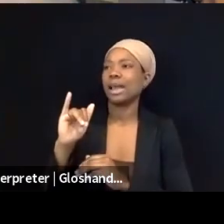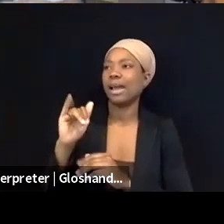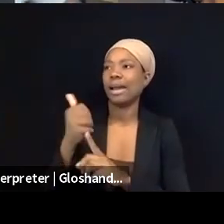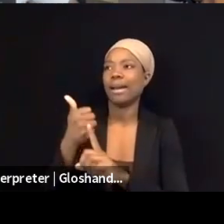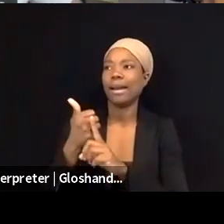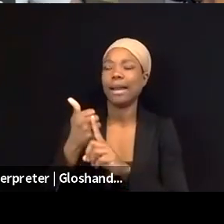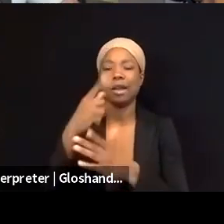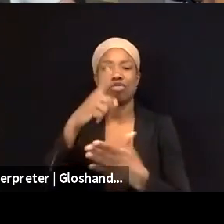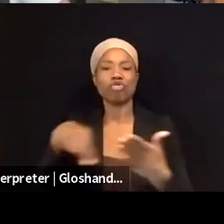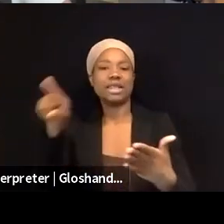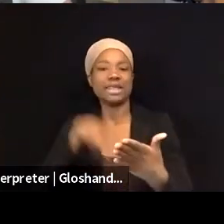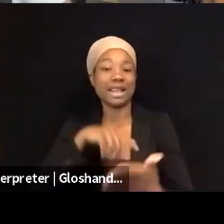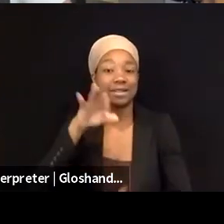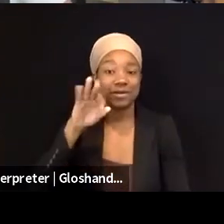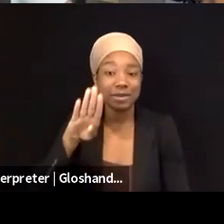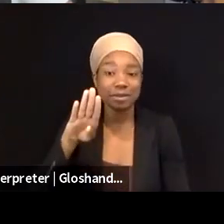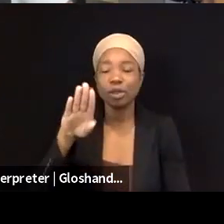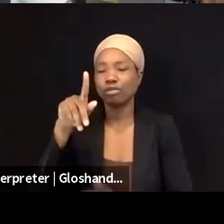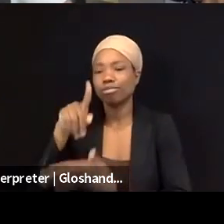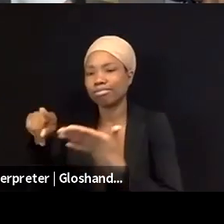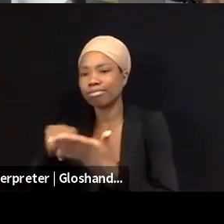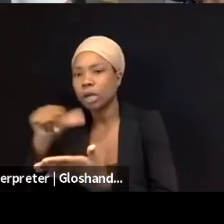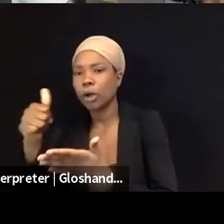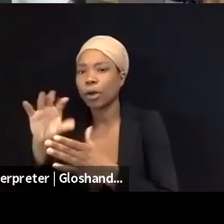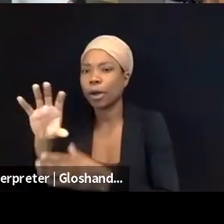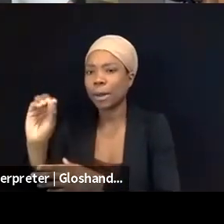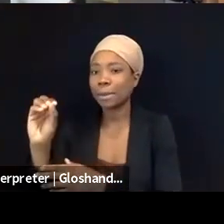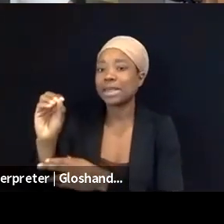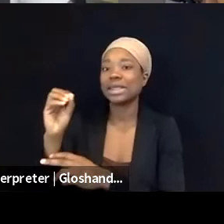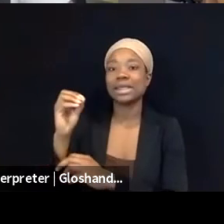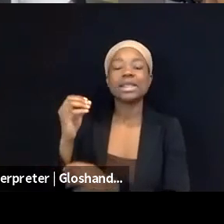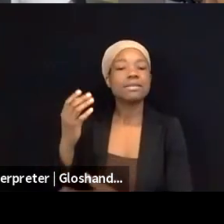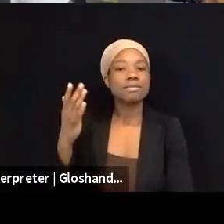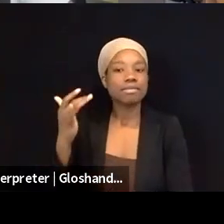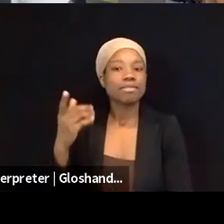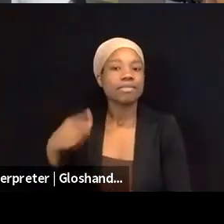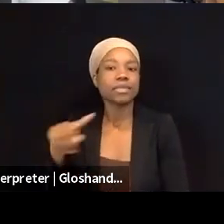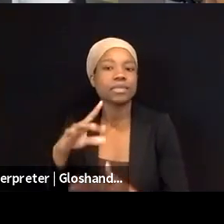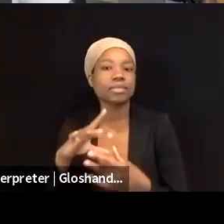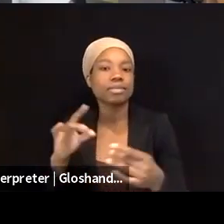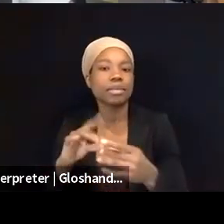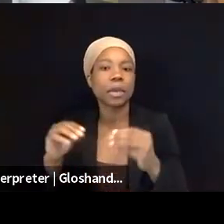and other companies that they were talking about these kinds of mob lynches in the streets of the mixed cities.